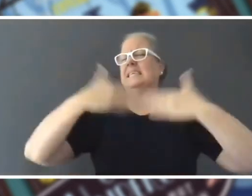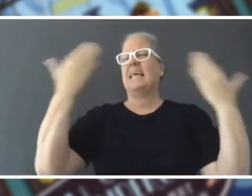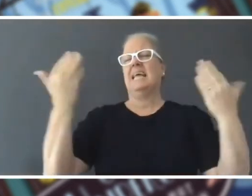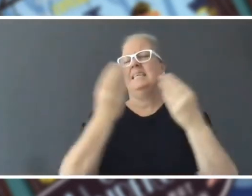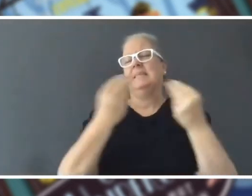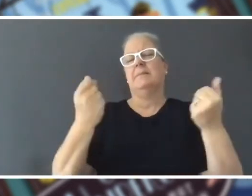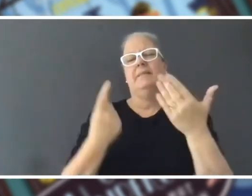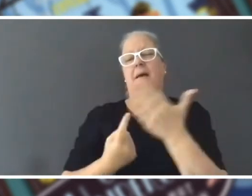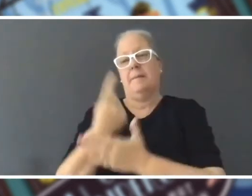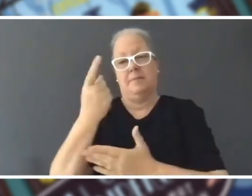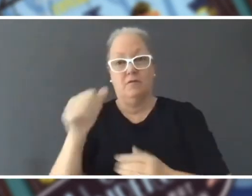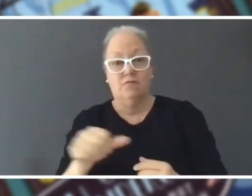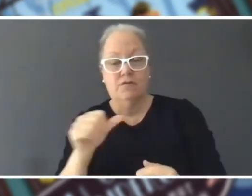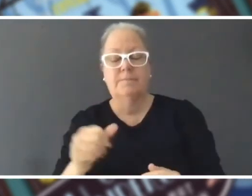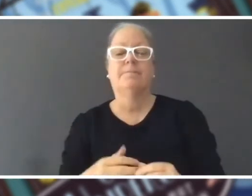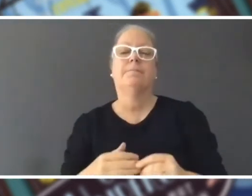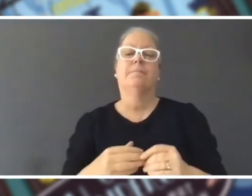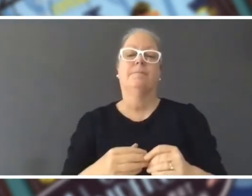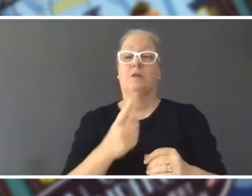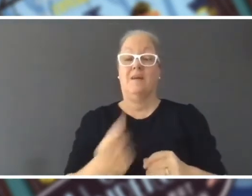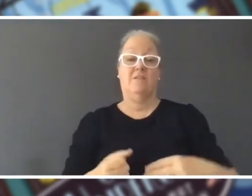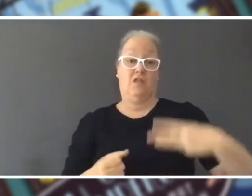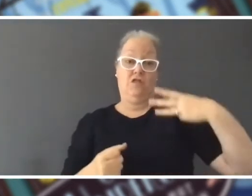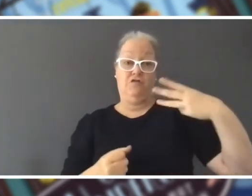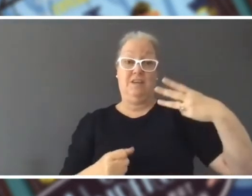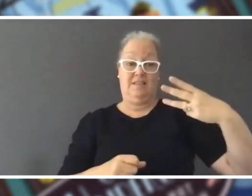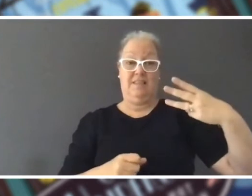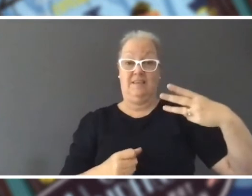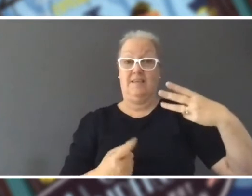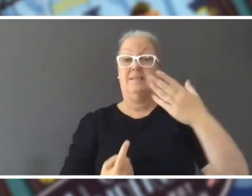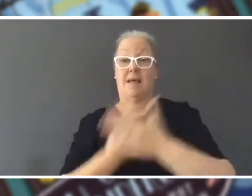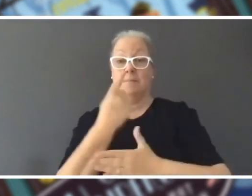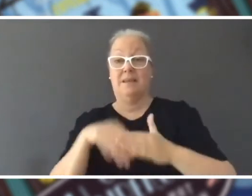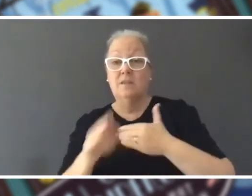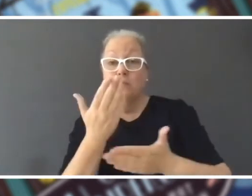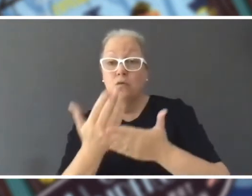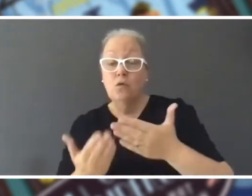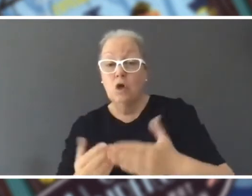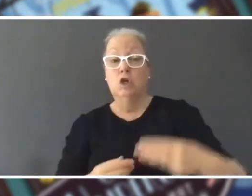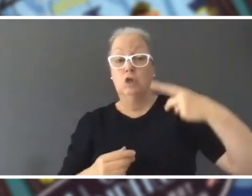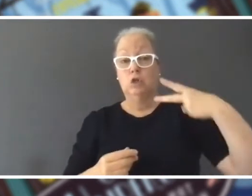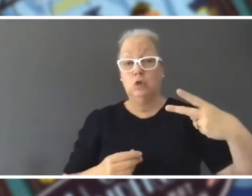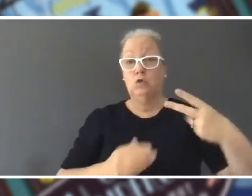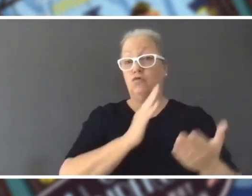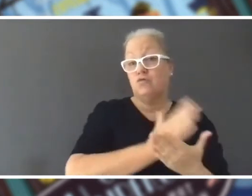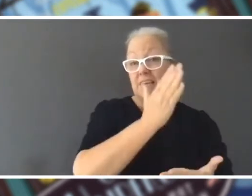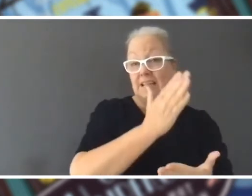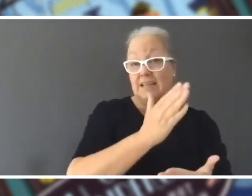and you have three things that happen in the story, two of the things are real and definitely happen to you